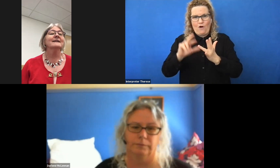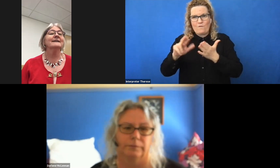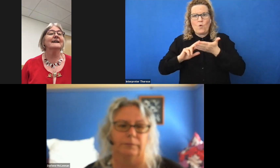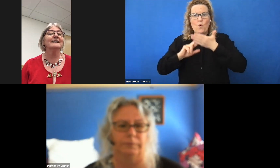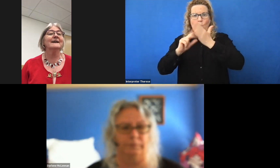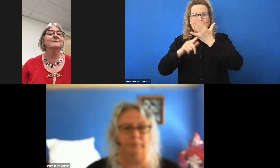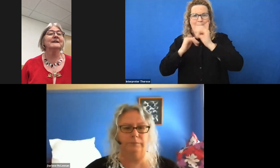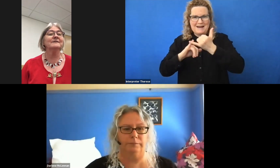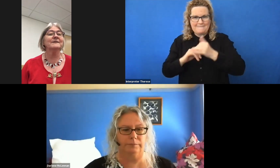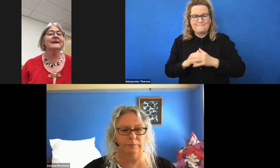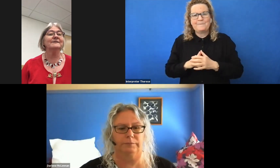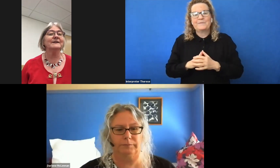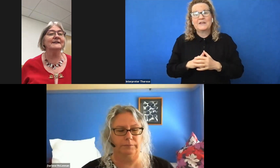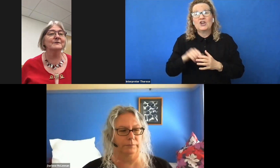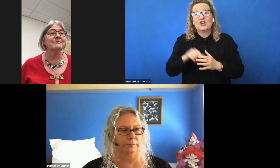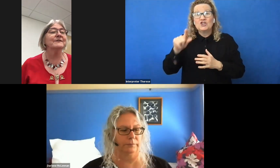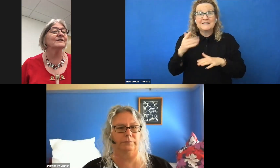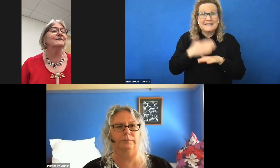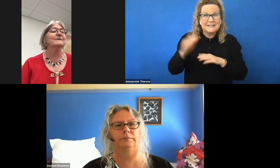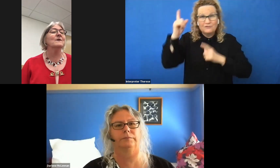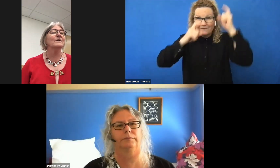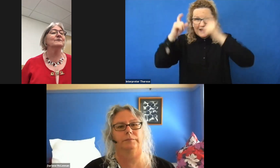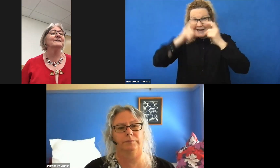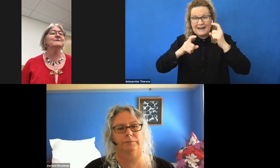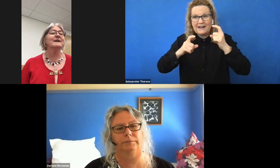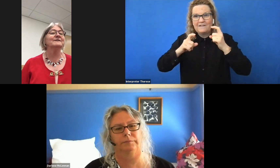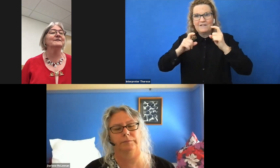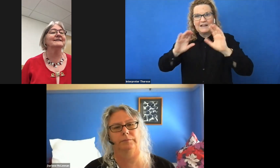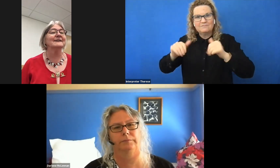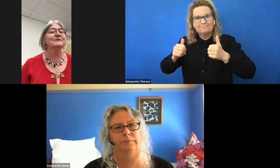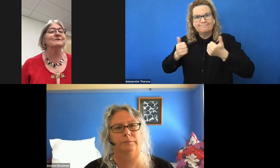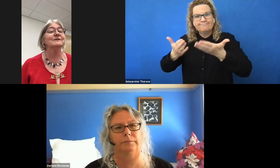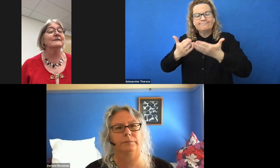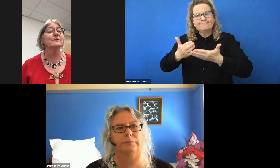Darlene has been innovative in the provision of vital information for the sector through delivery